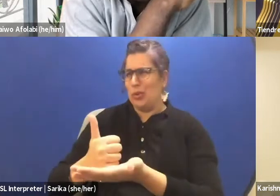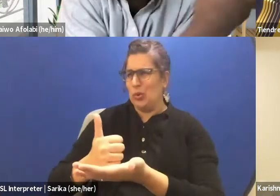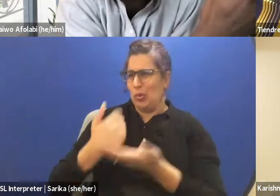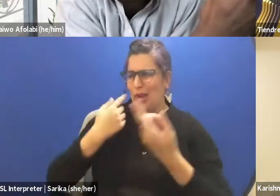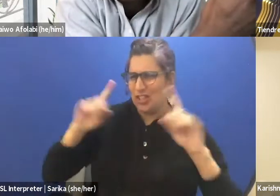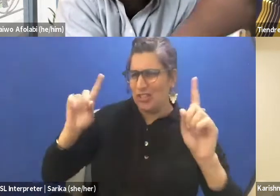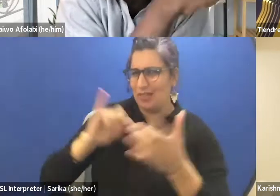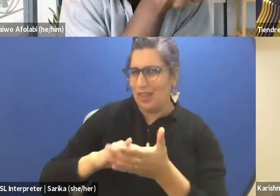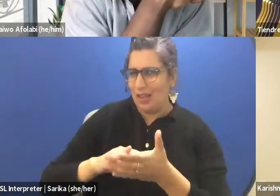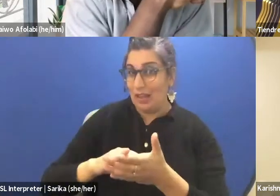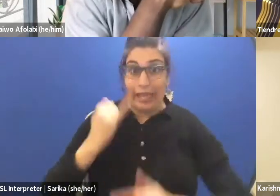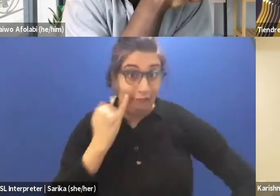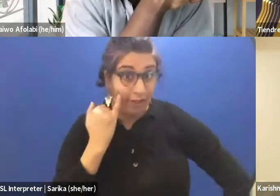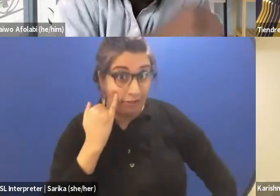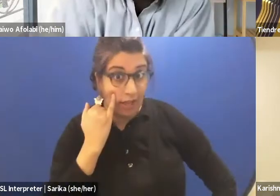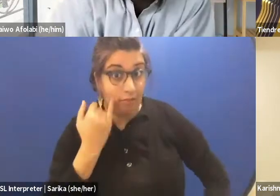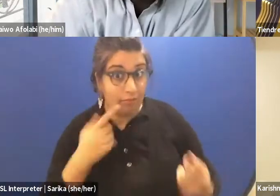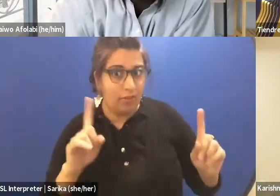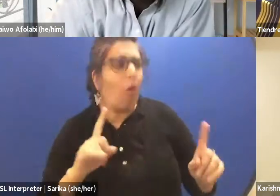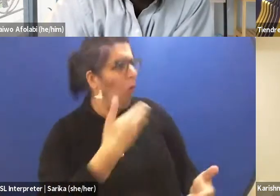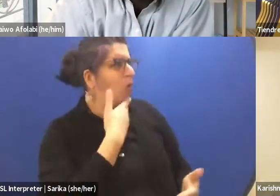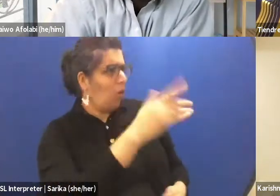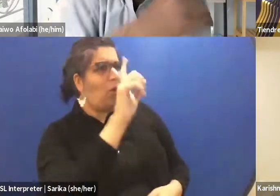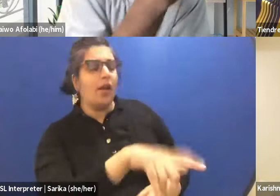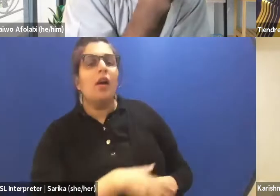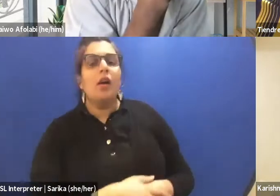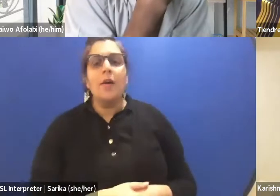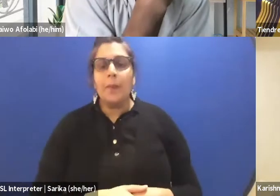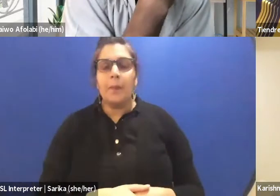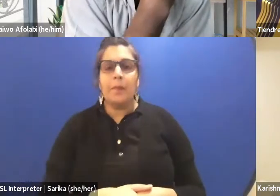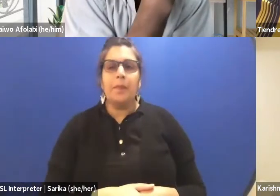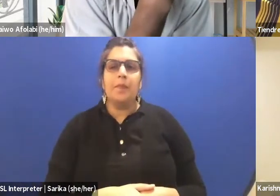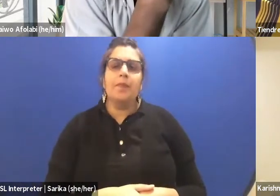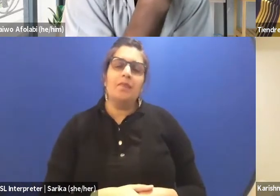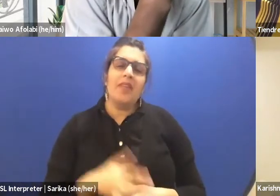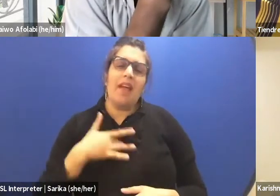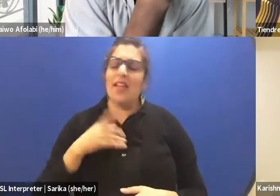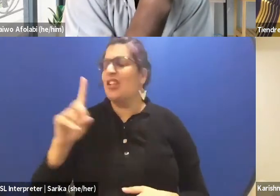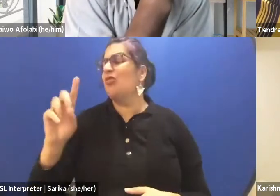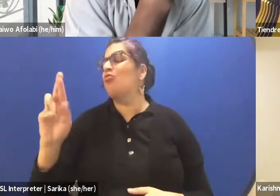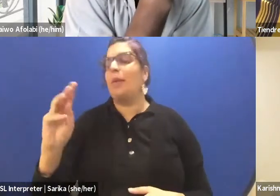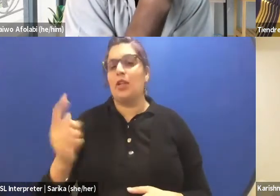If you don't- Yeah. That's a great question. I think dramaturgy is often seen within...